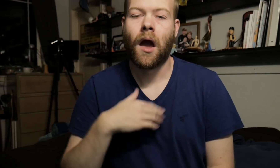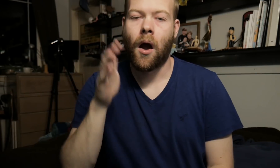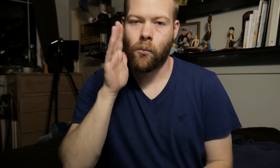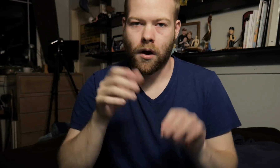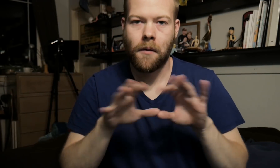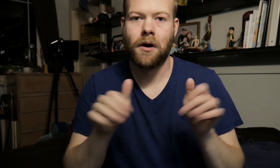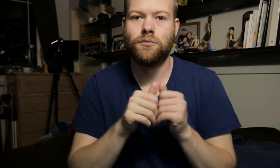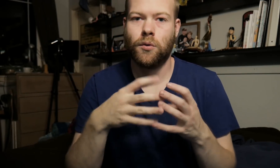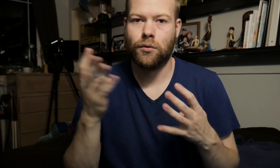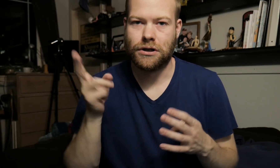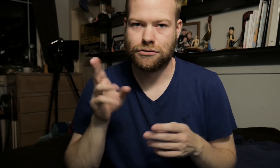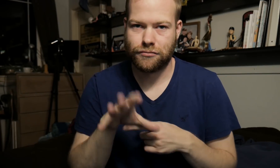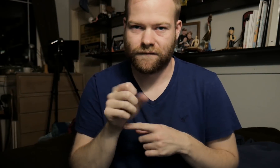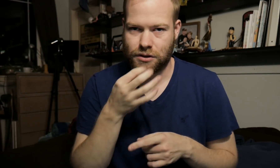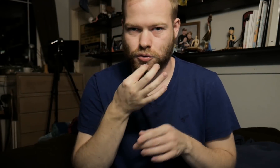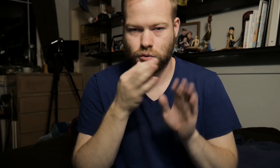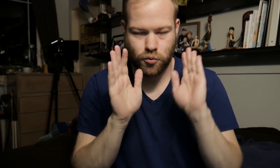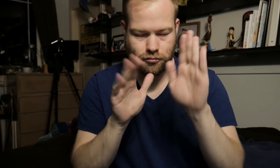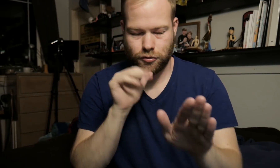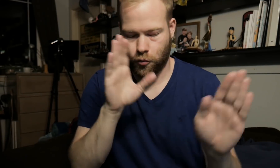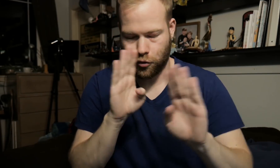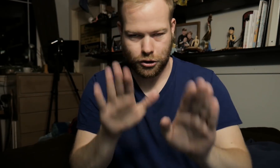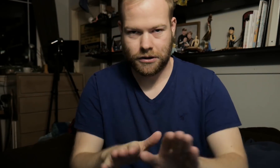I will come out with Queer History videos soon, don't worry.